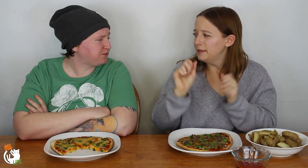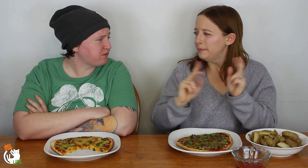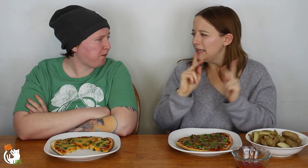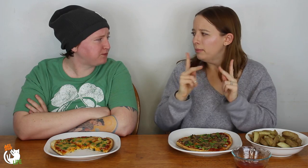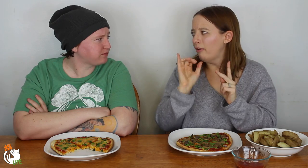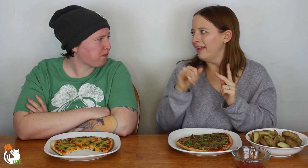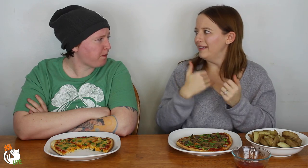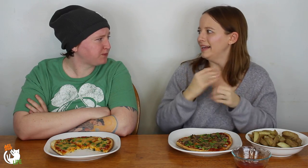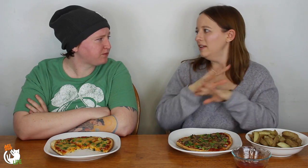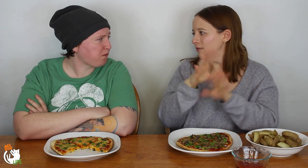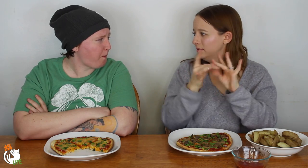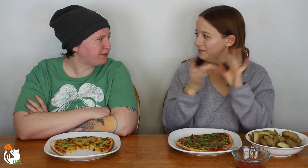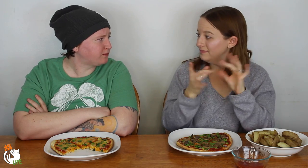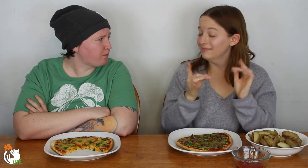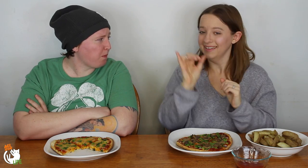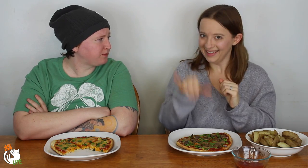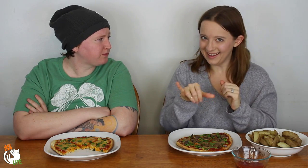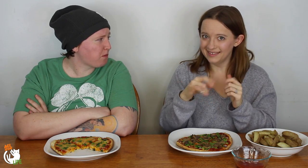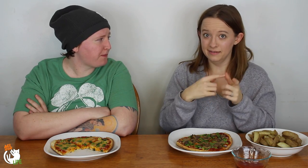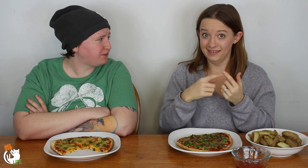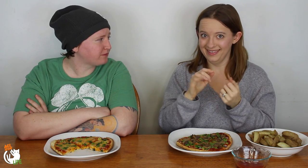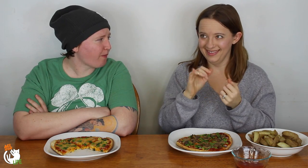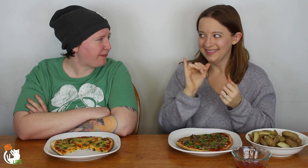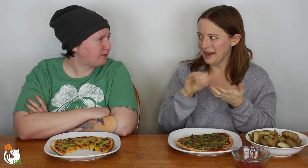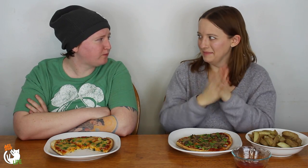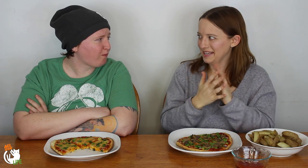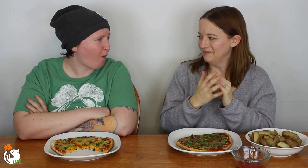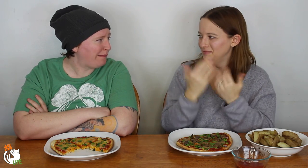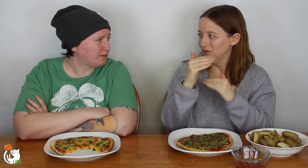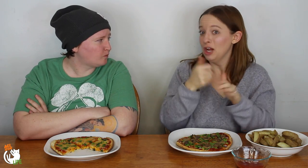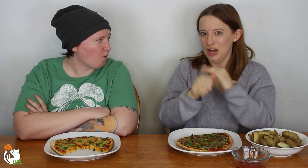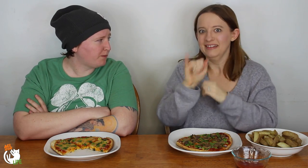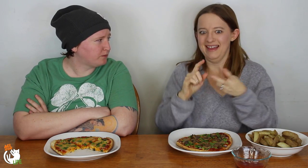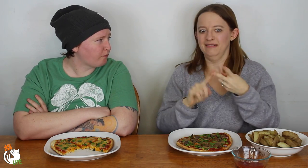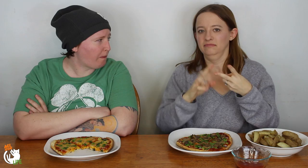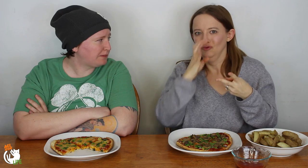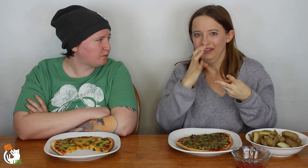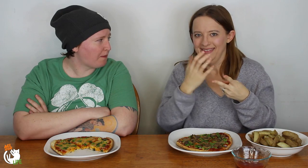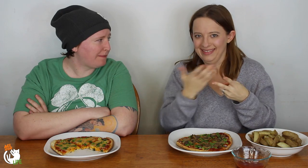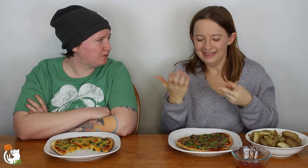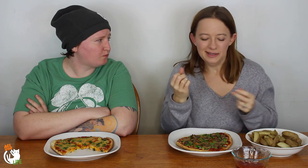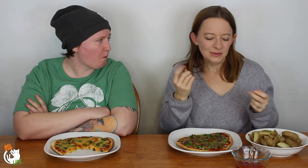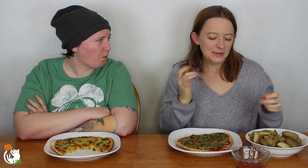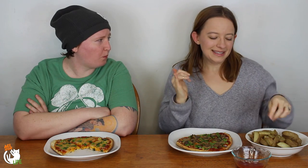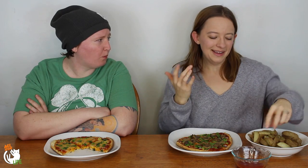LGBTQIA that have inspired or something like that and that one is restricted under the "strict" filter.